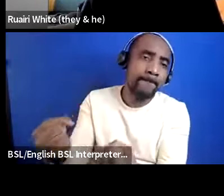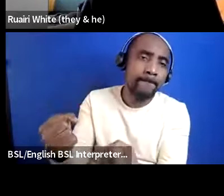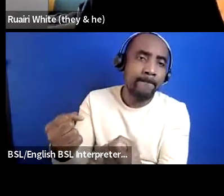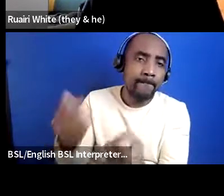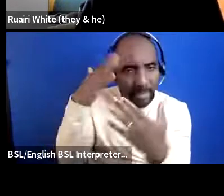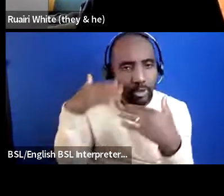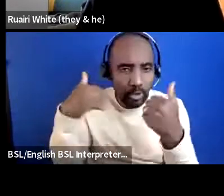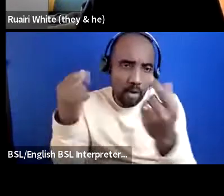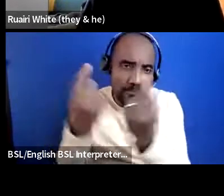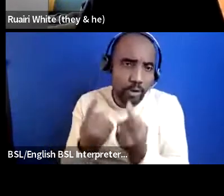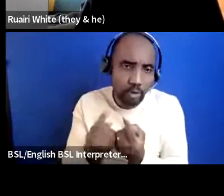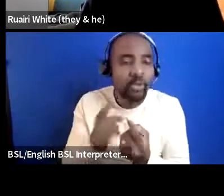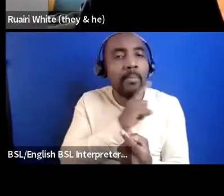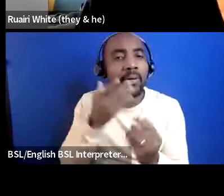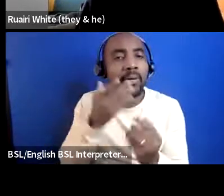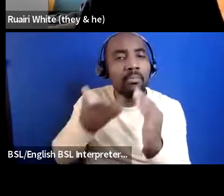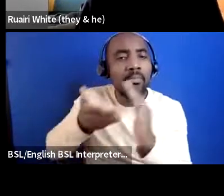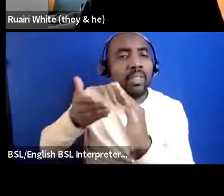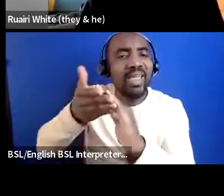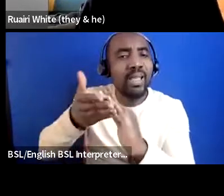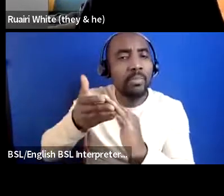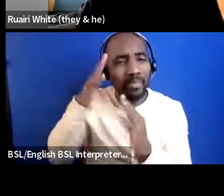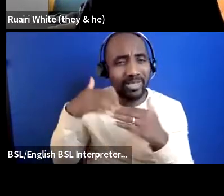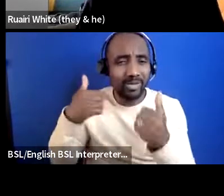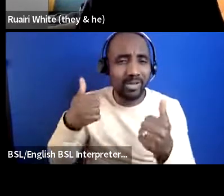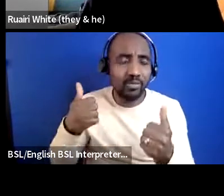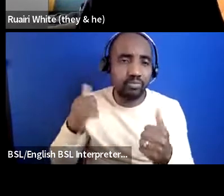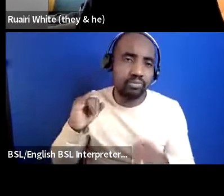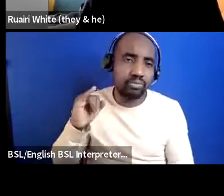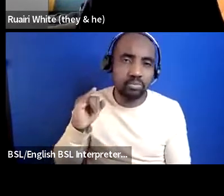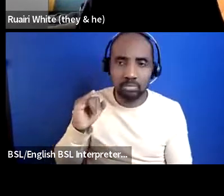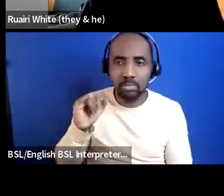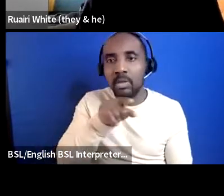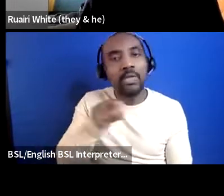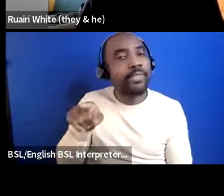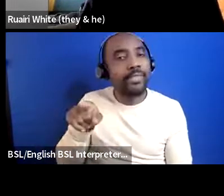of the stigma that's behind mental health this is something that they normally wouldn't talk about